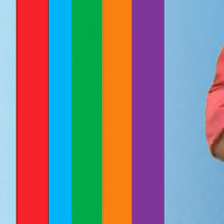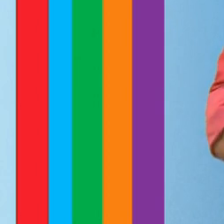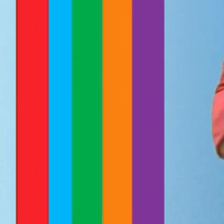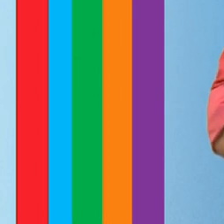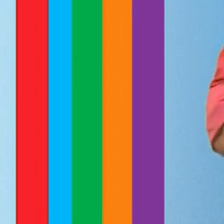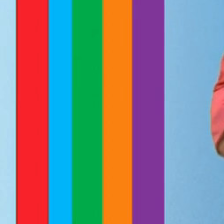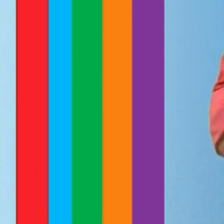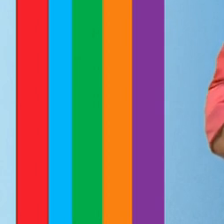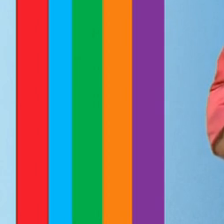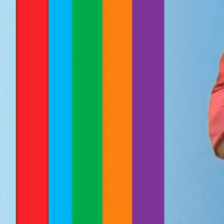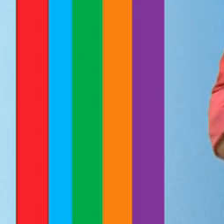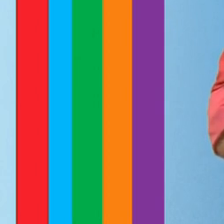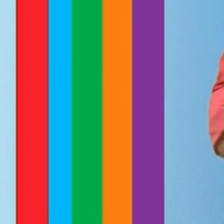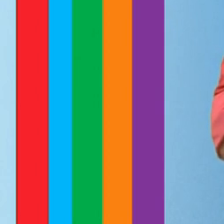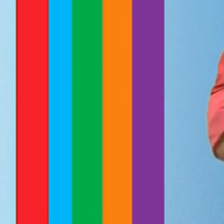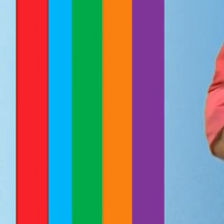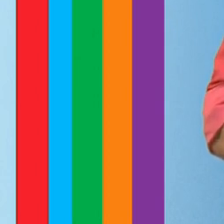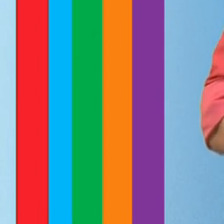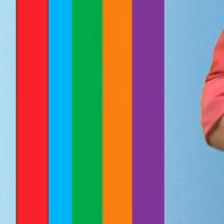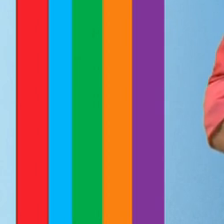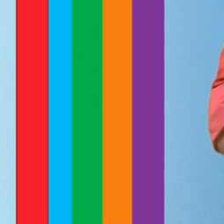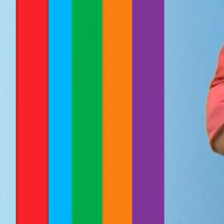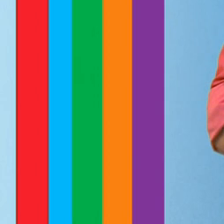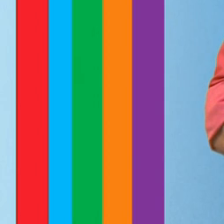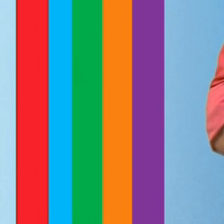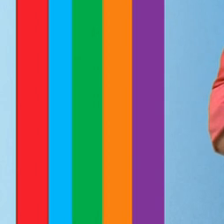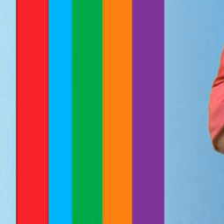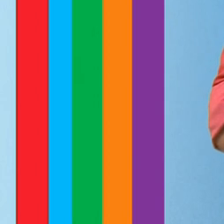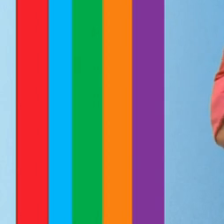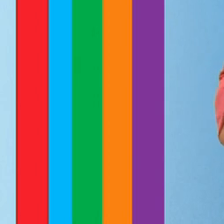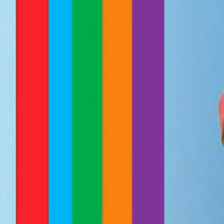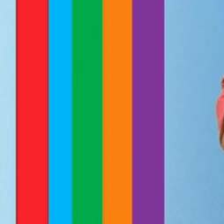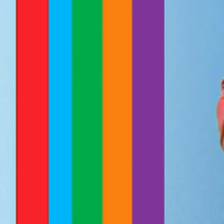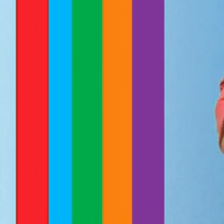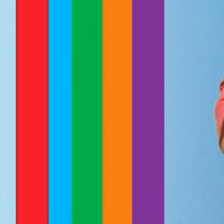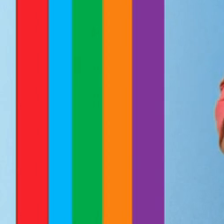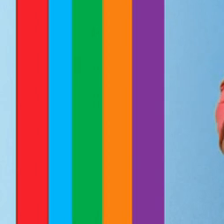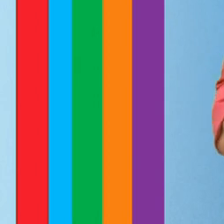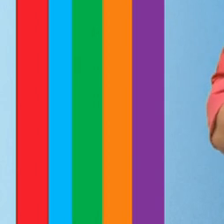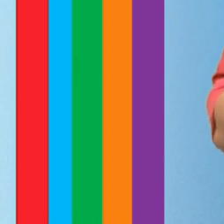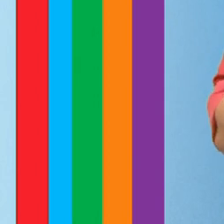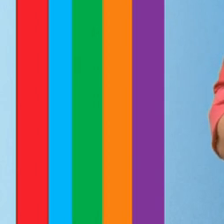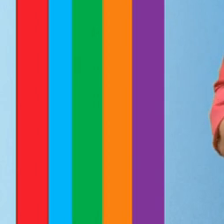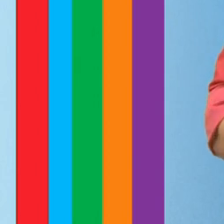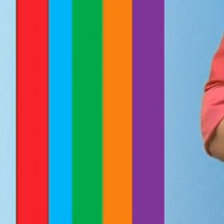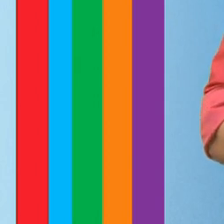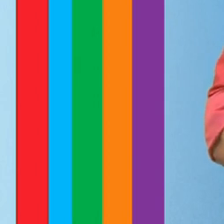in this historically significant time. The coronavirus pandemic has reshaped our lives, and historians of the future